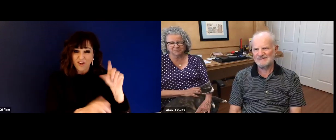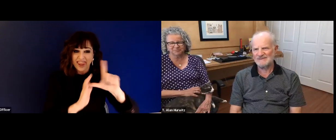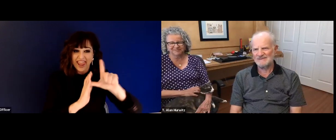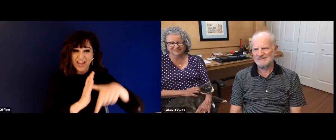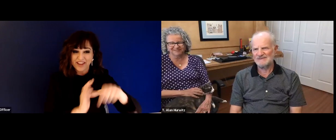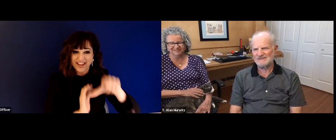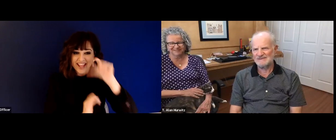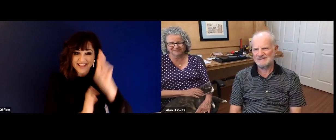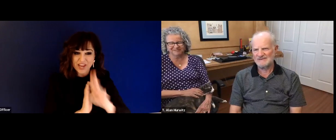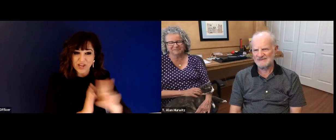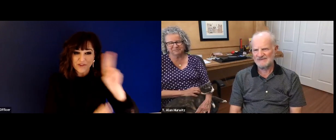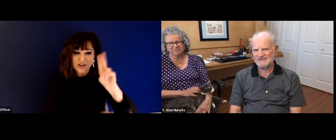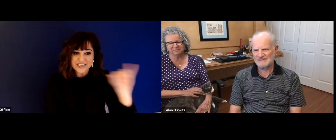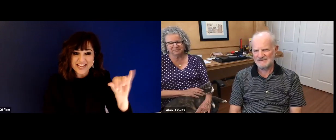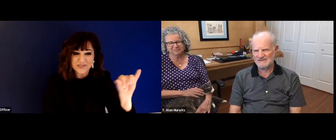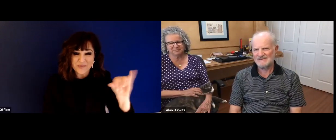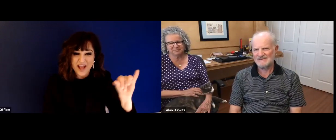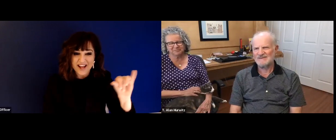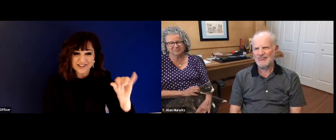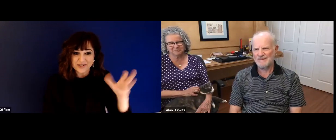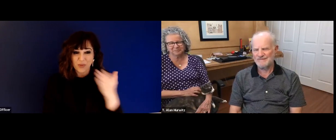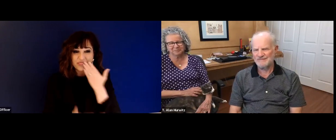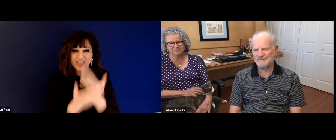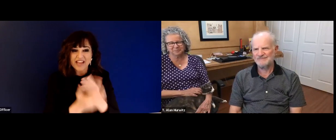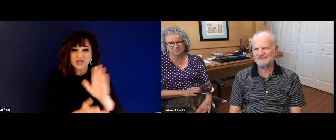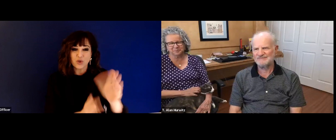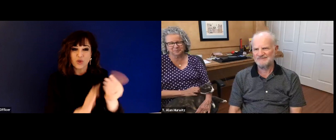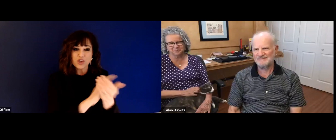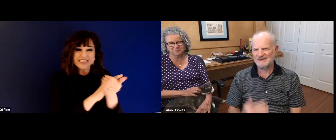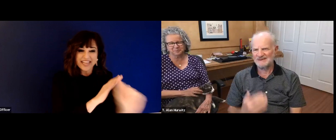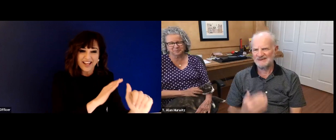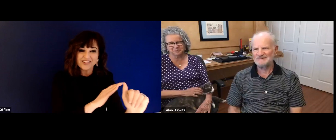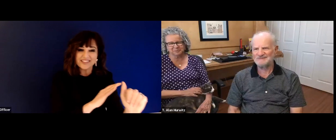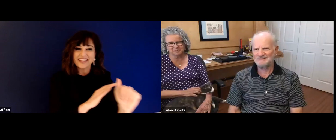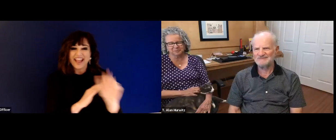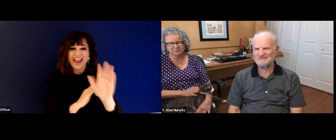higher ed. And that really made you very successful for being a